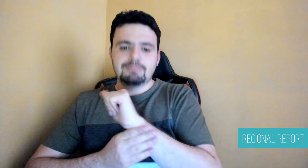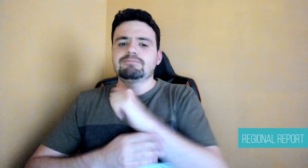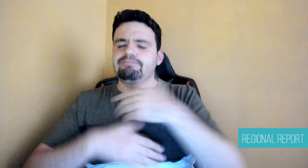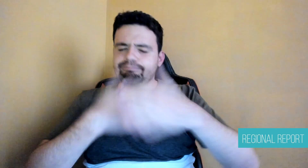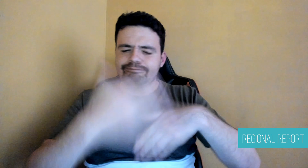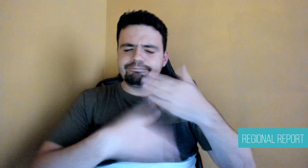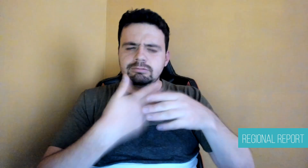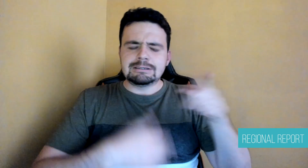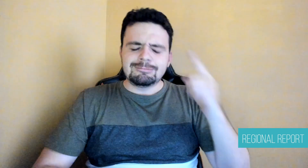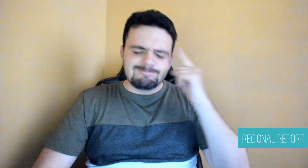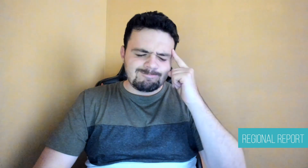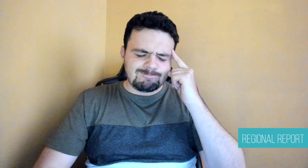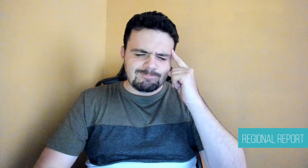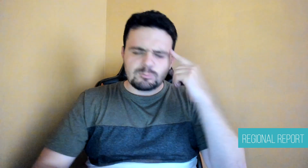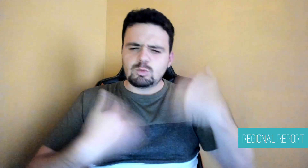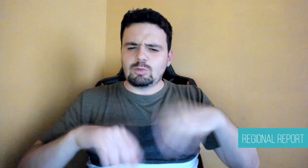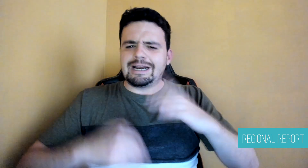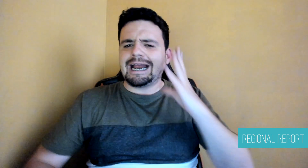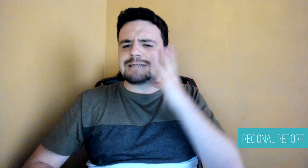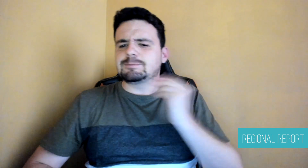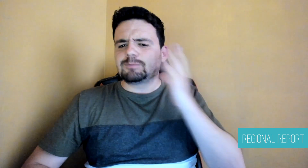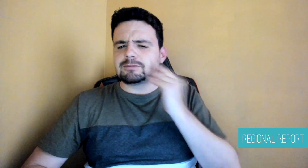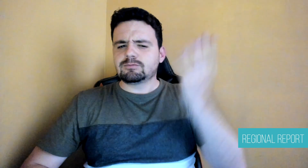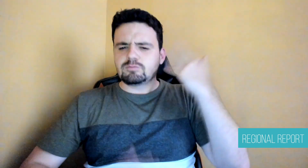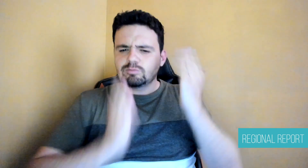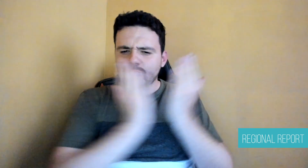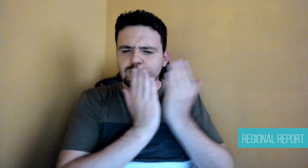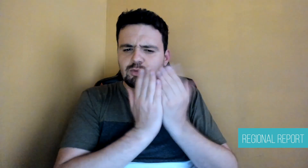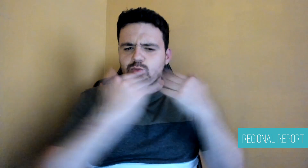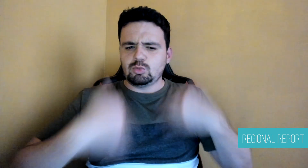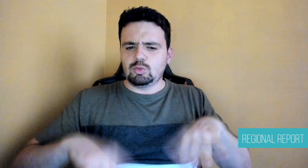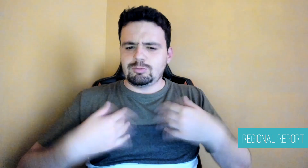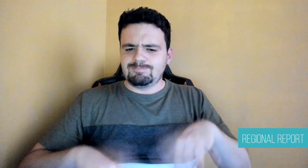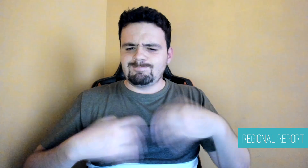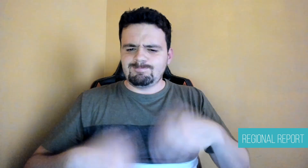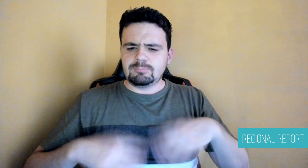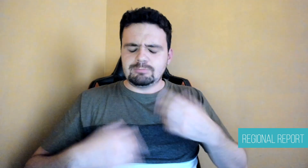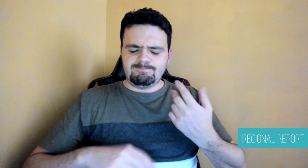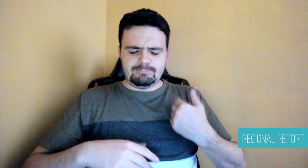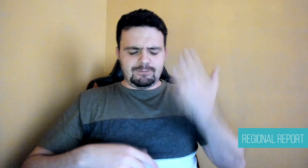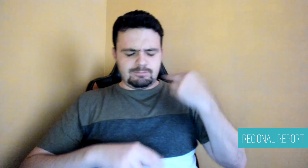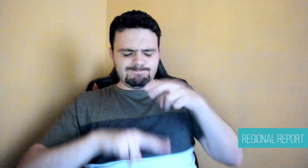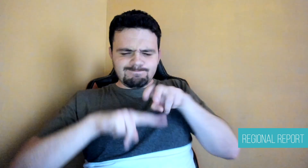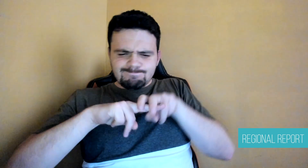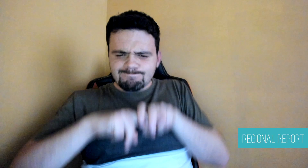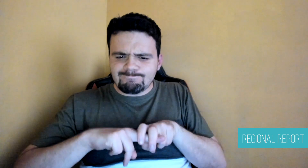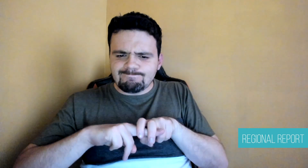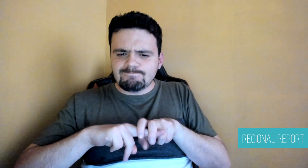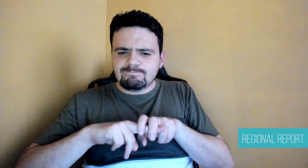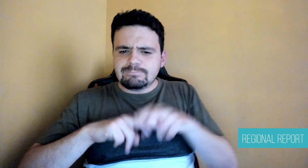San Marcos School of Education. This woman shared